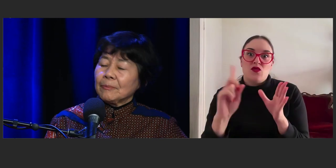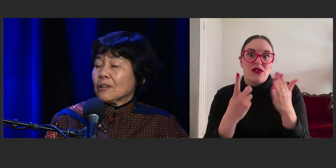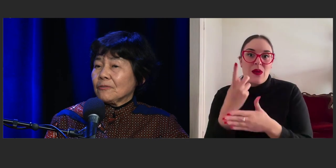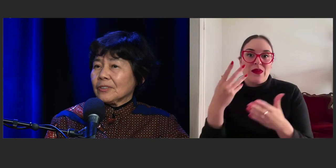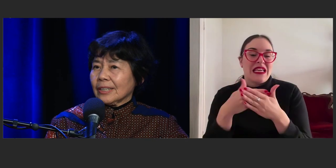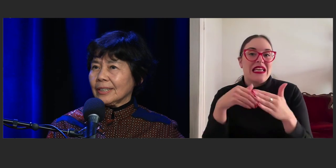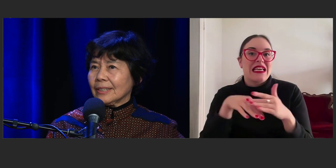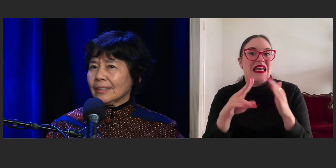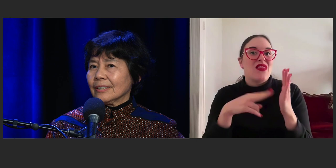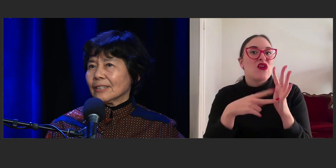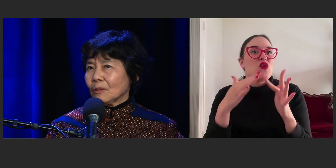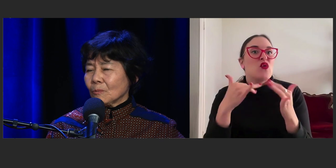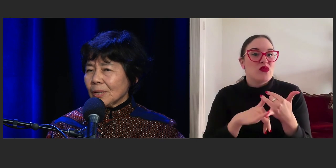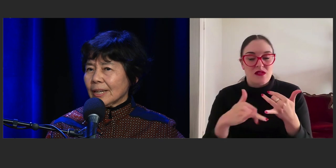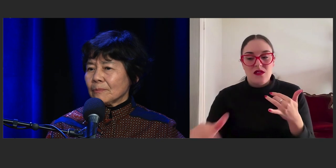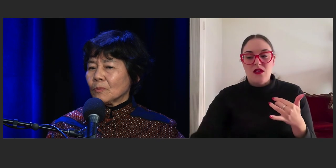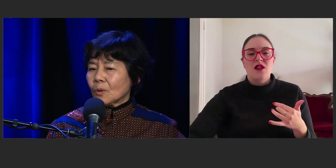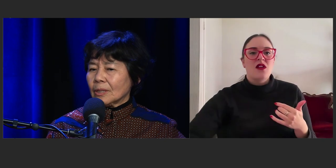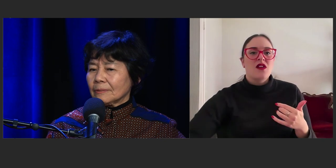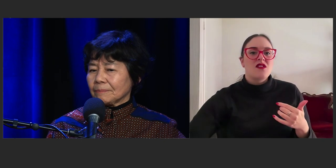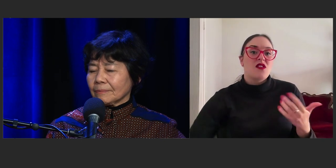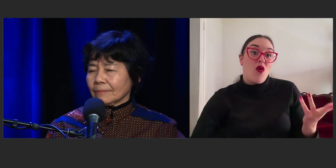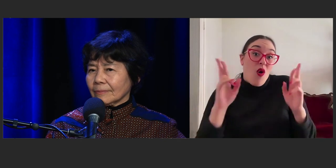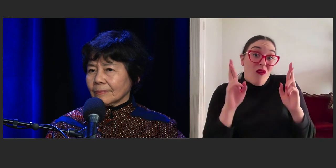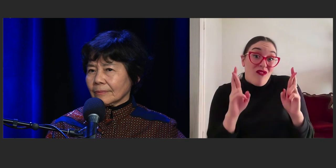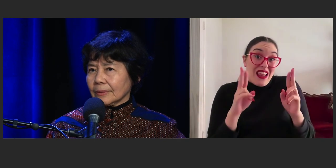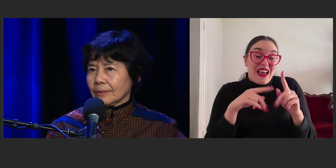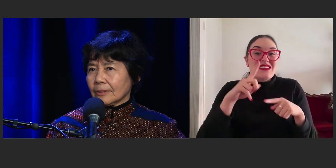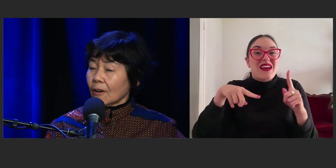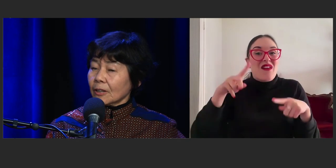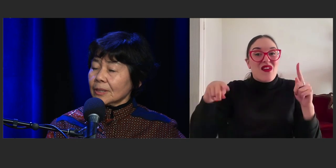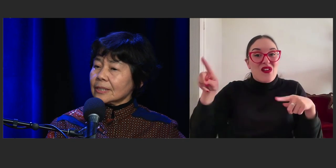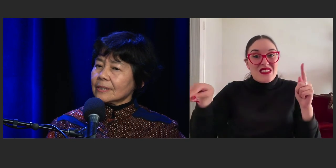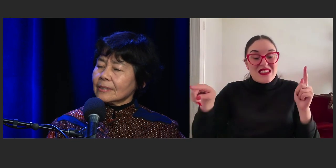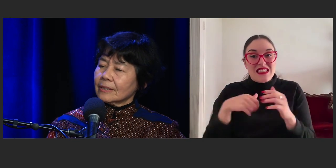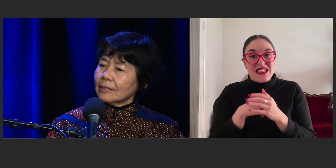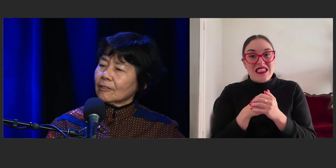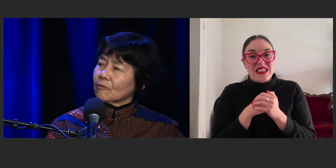I mean, hopefully we get more tolerant of people